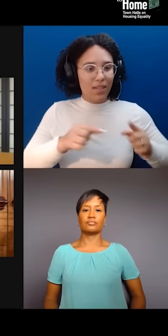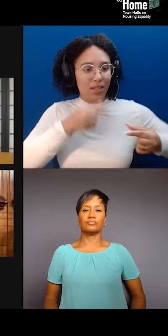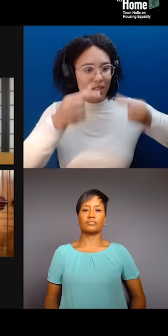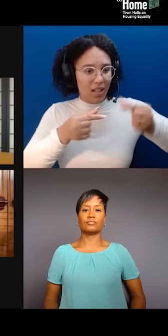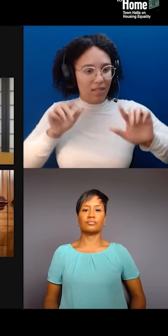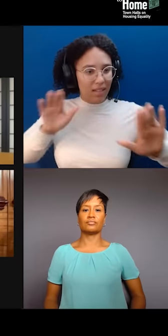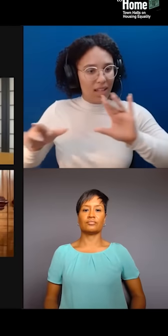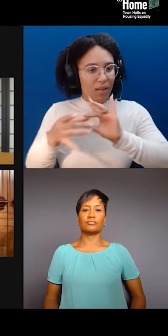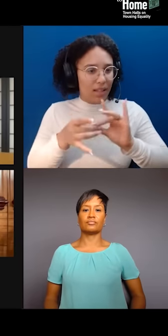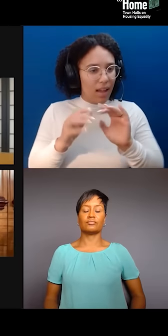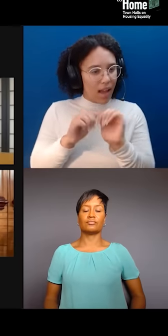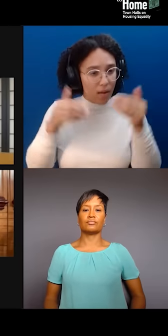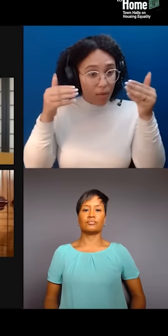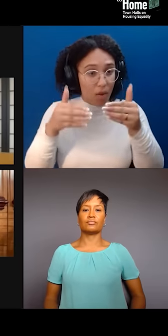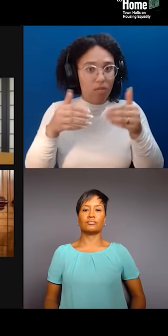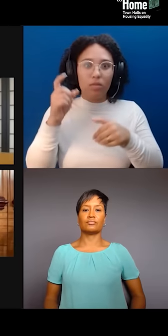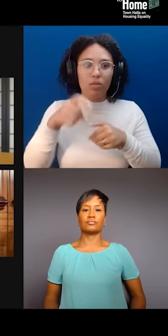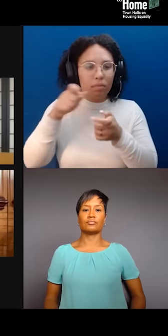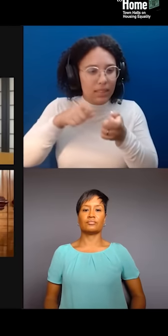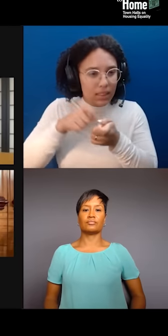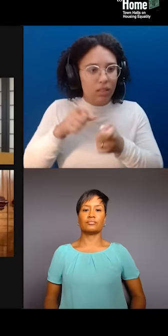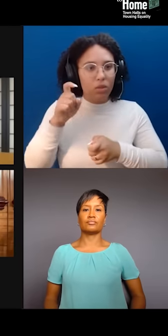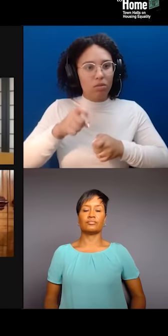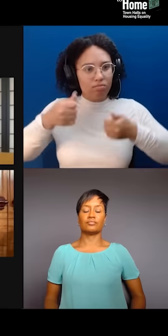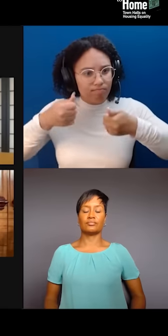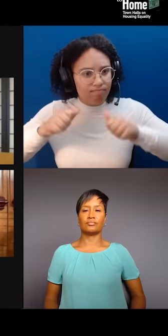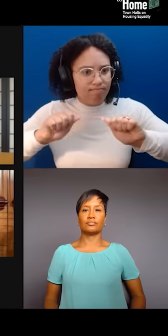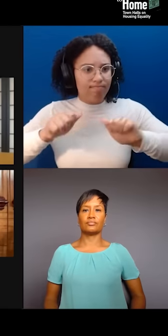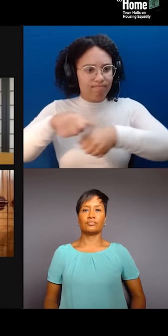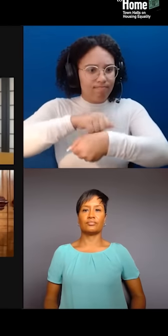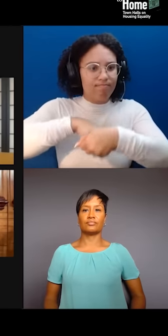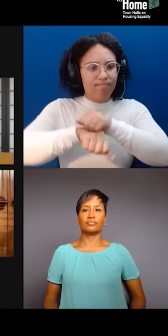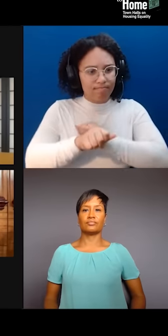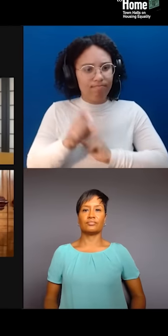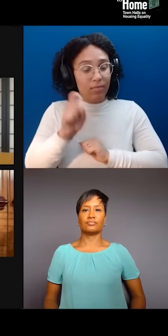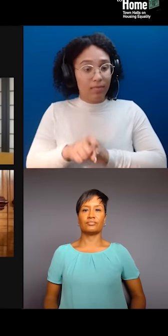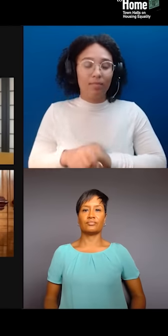Djali, gonna turn it to you for a lightning response. Why have gentrifying creatives